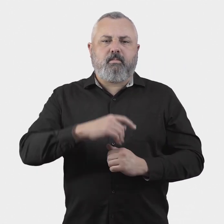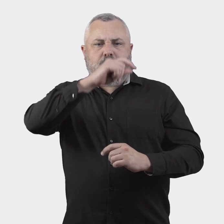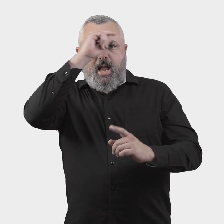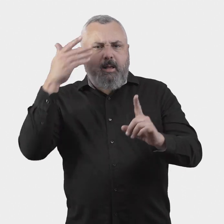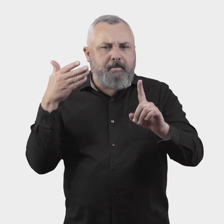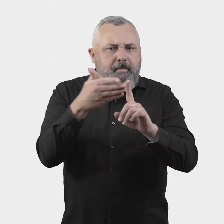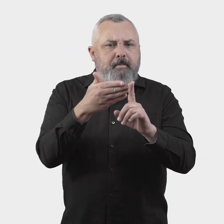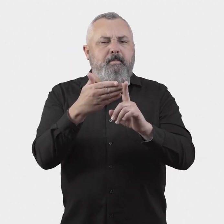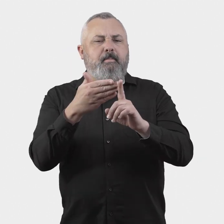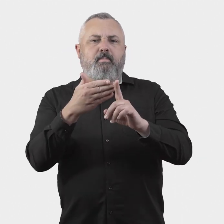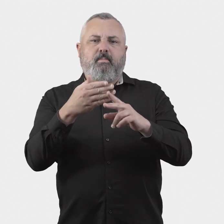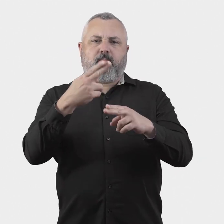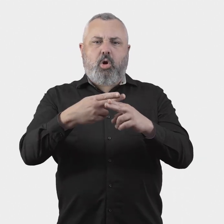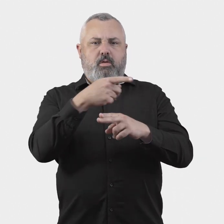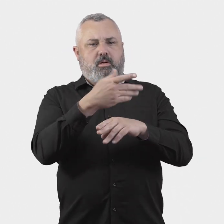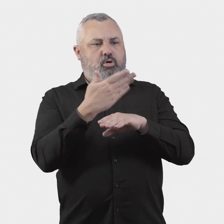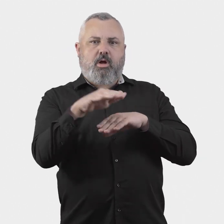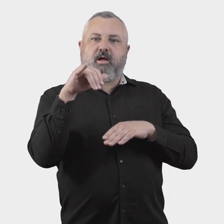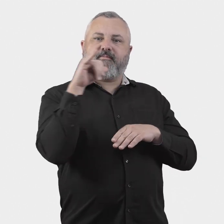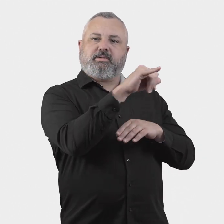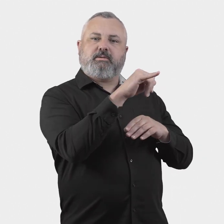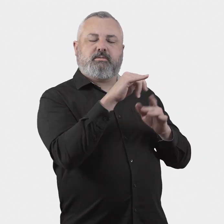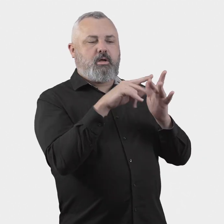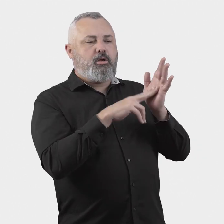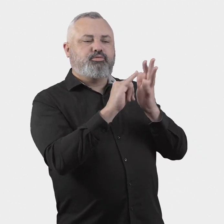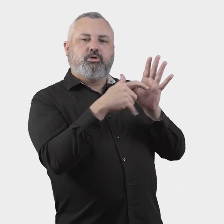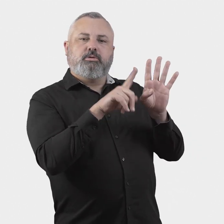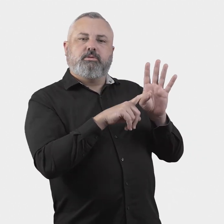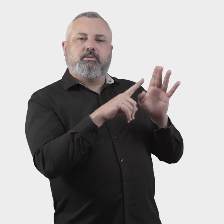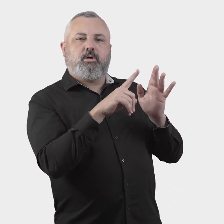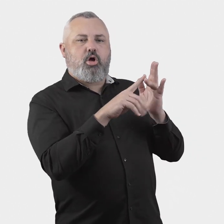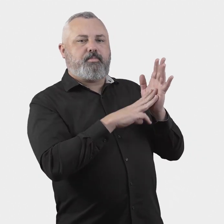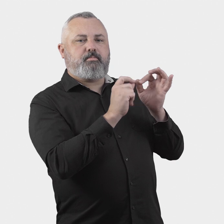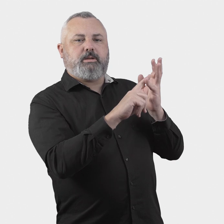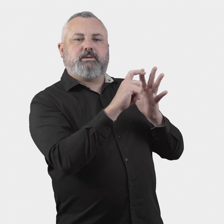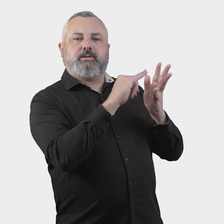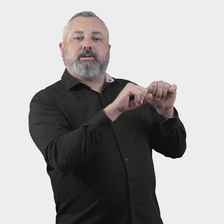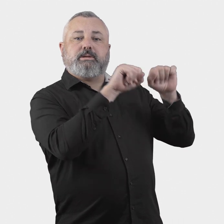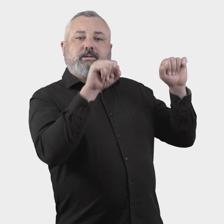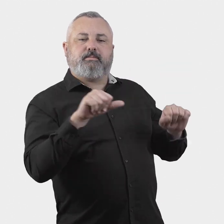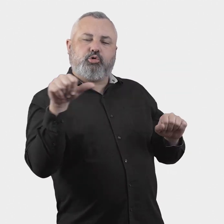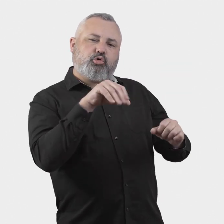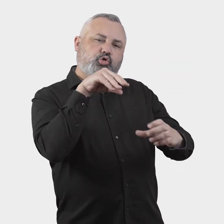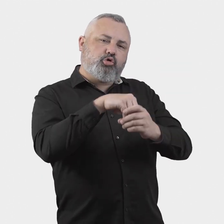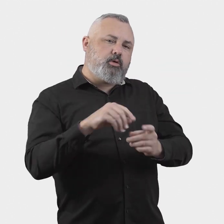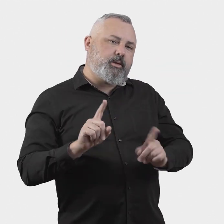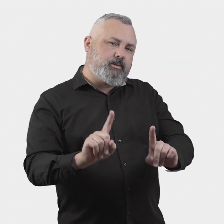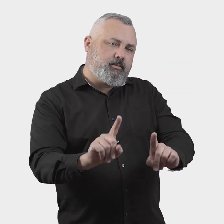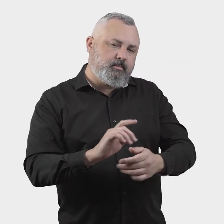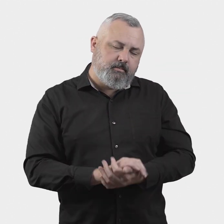1. What should be the objectives of the Aviation Industry Ombuds Scheme?